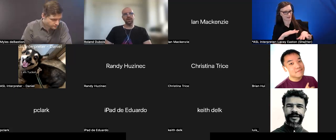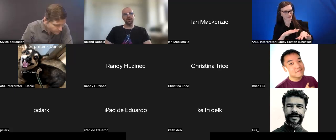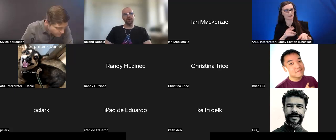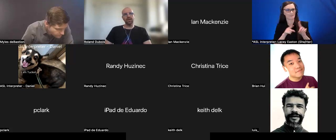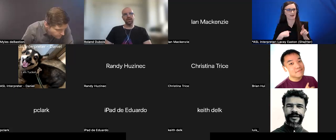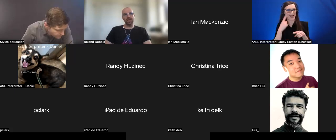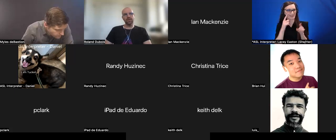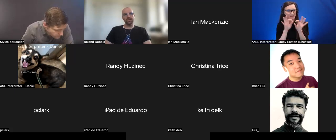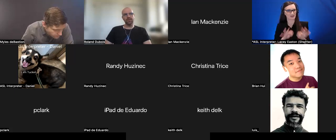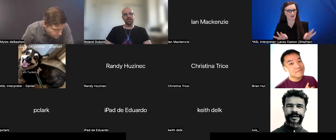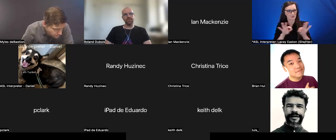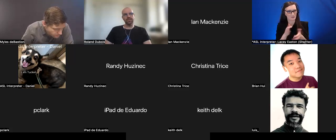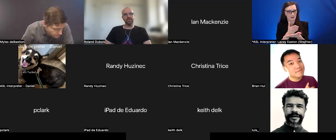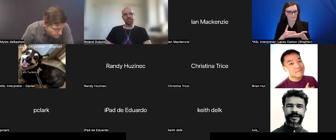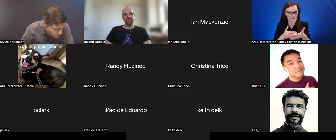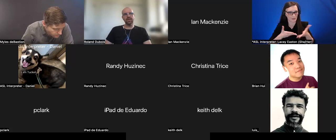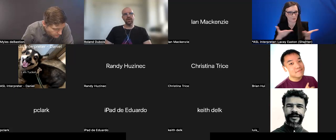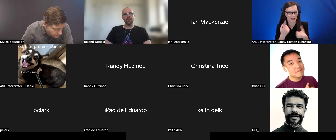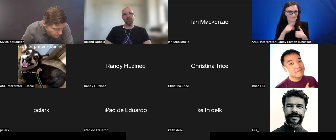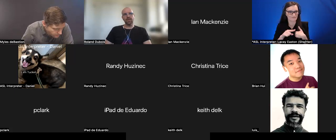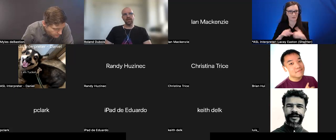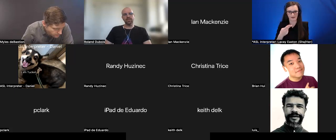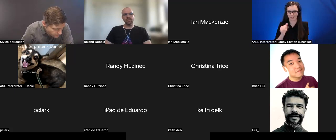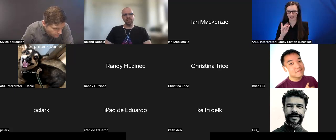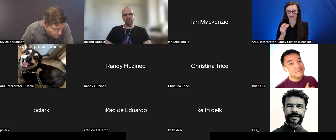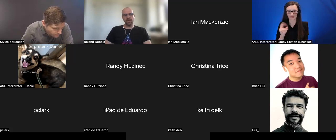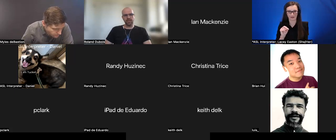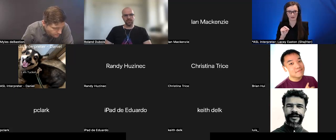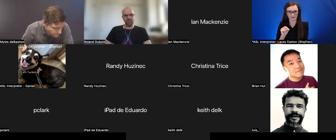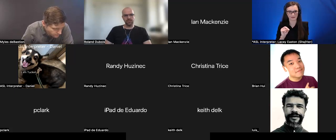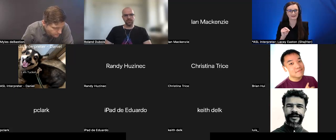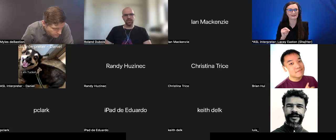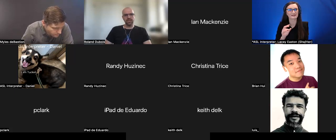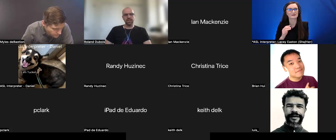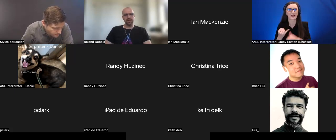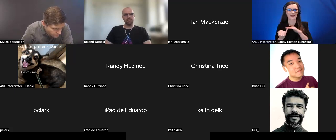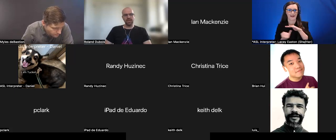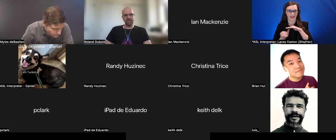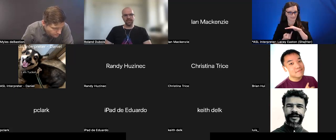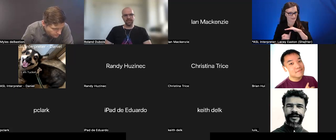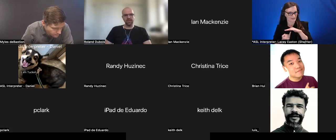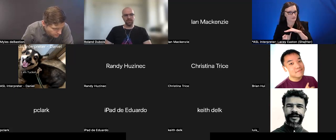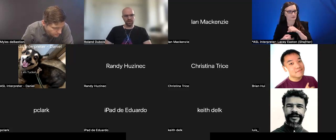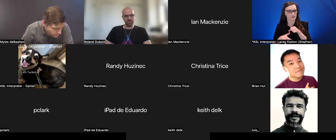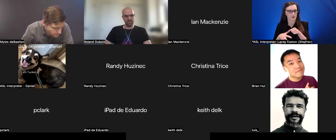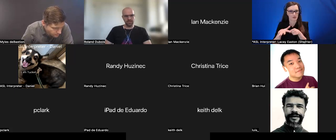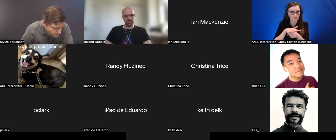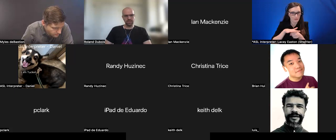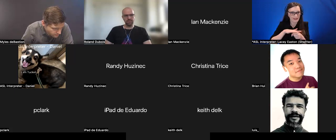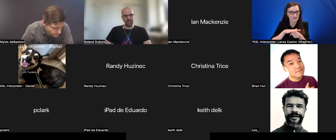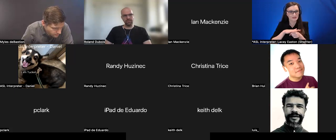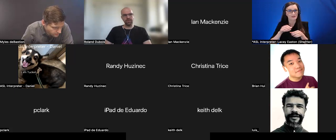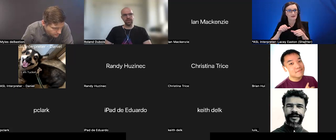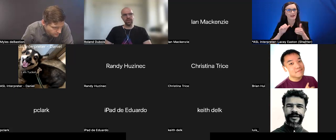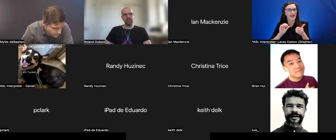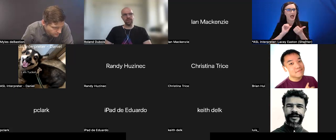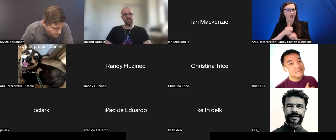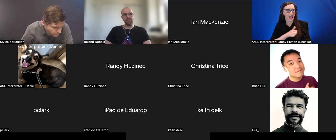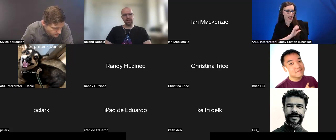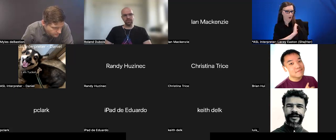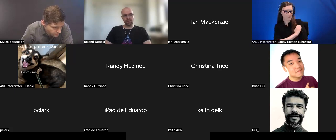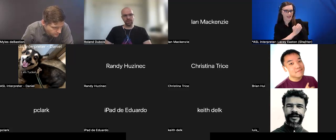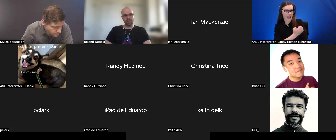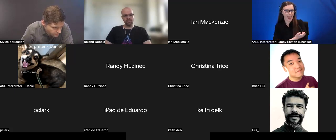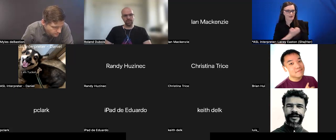of a Hackathon is the isolation and location. That place of energy that you have, the networking, the